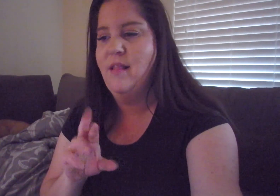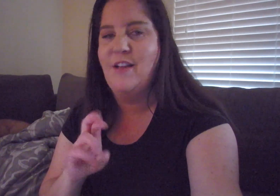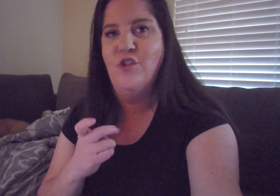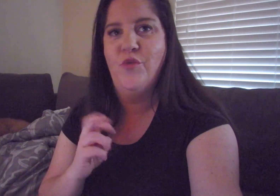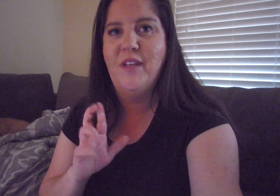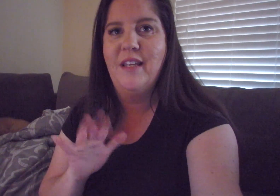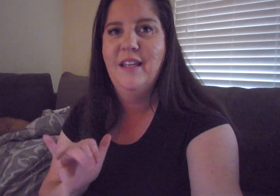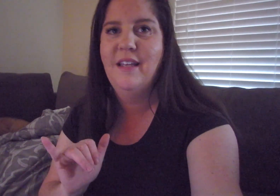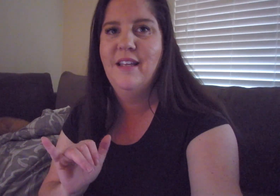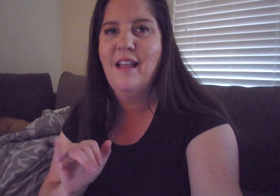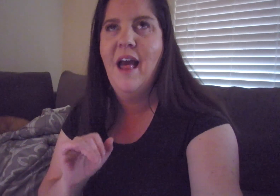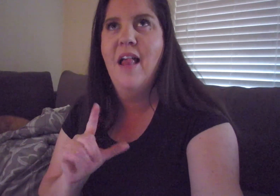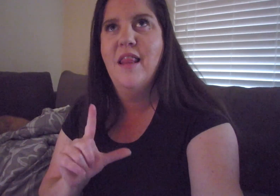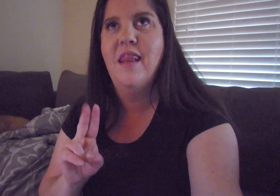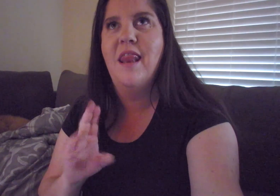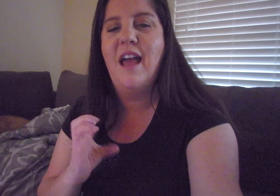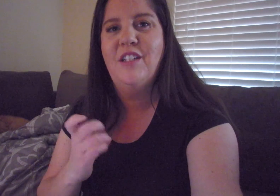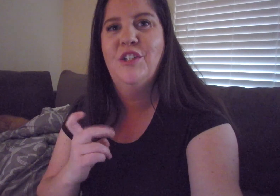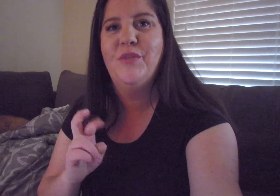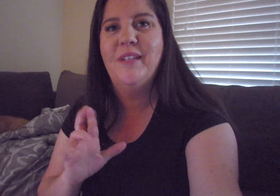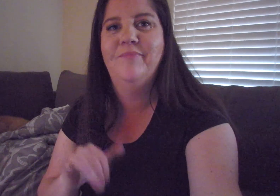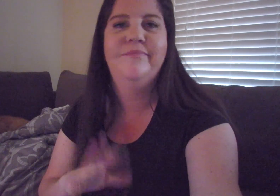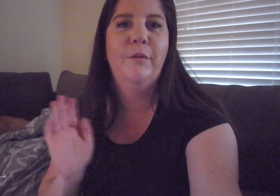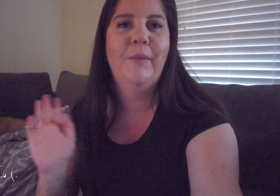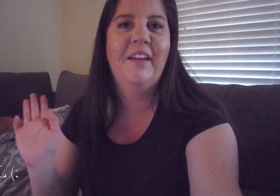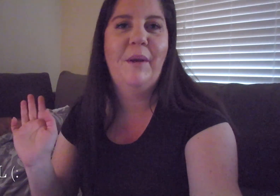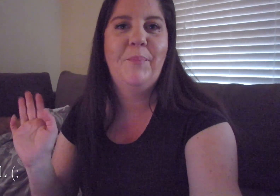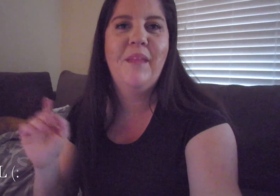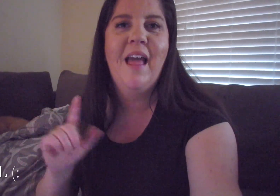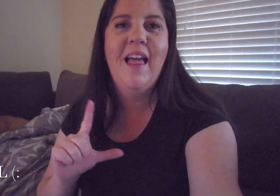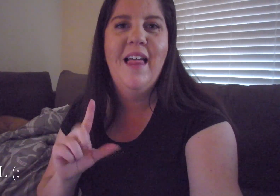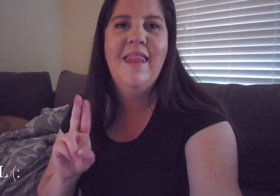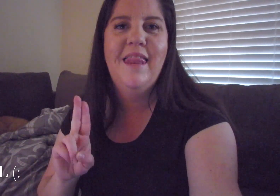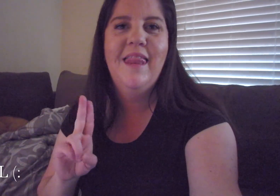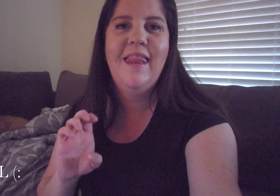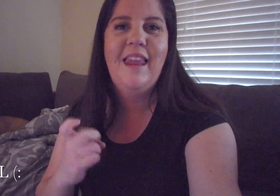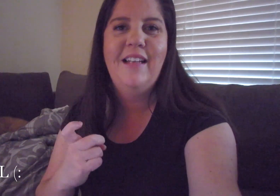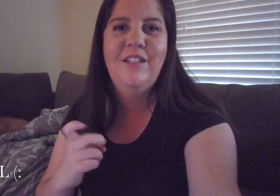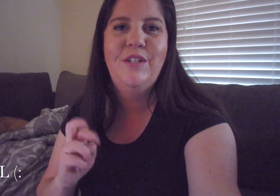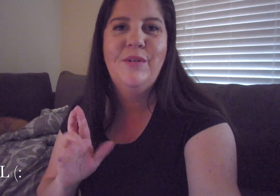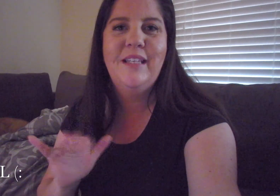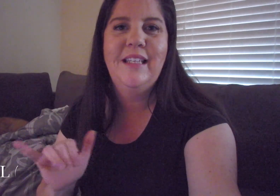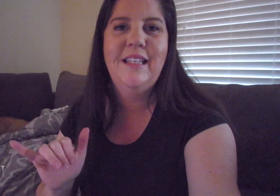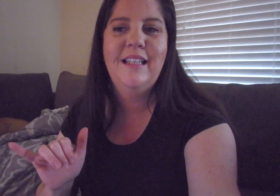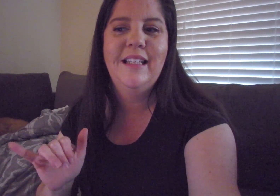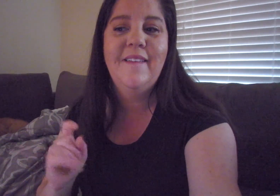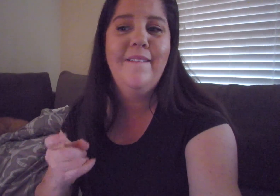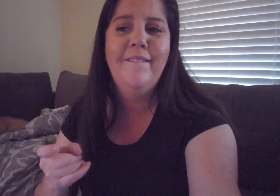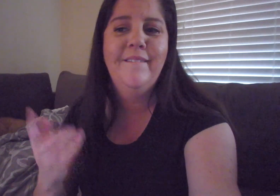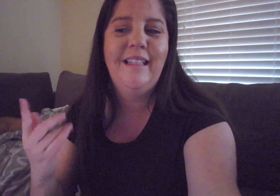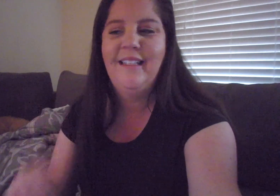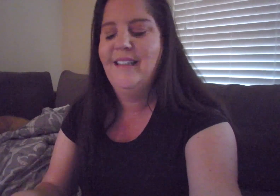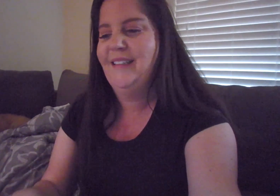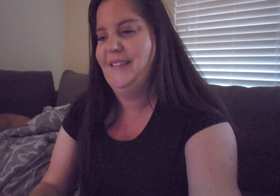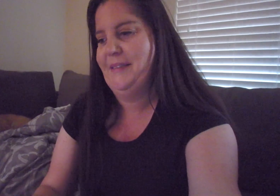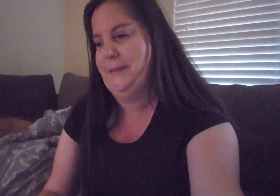Luxury, luxury, nope I give up, luxury gift